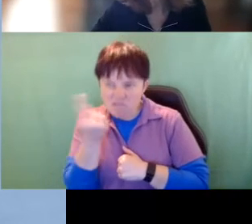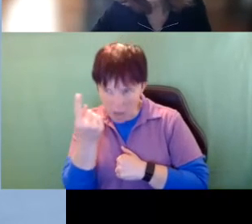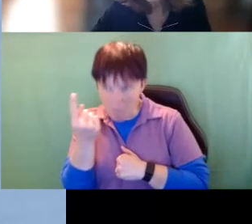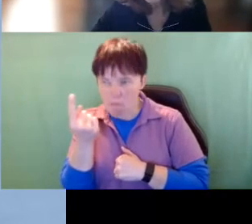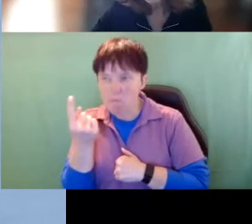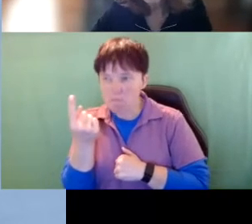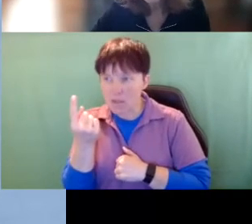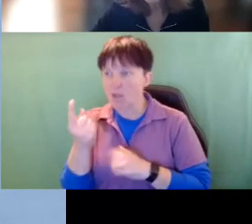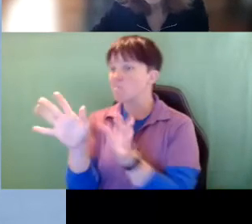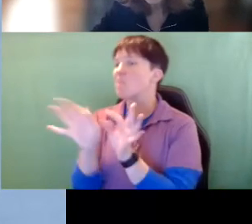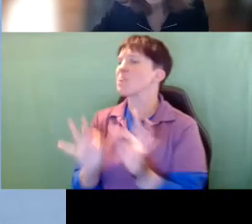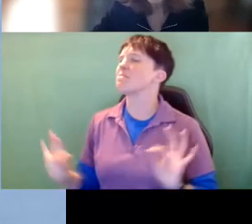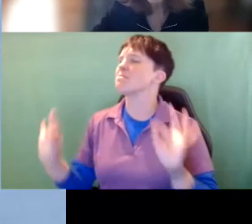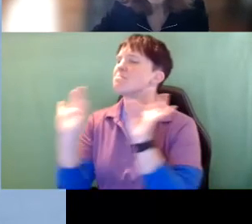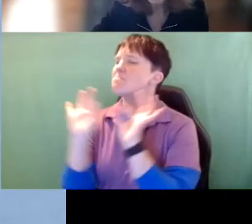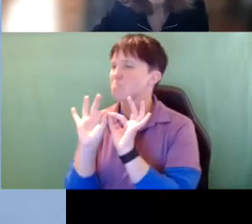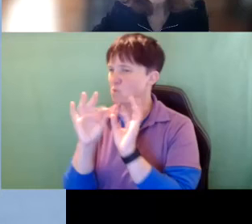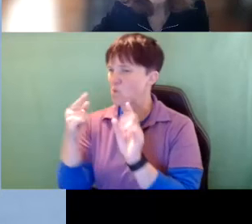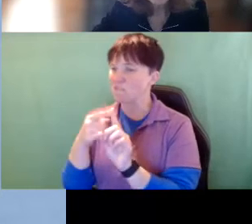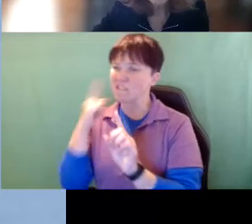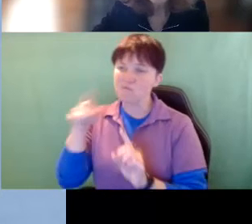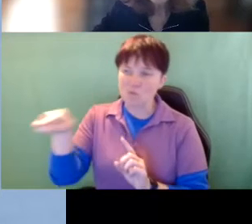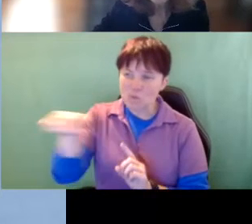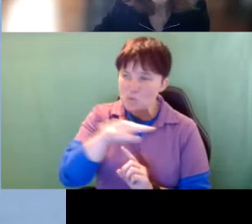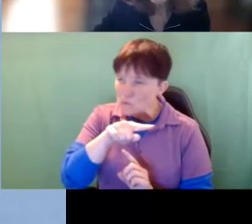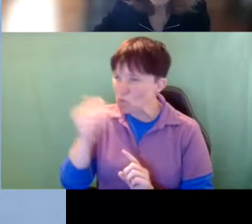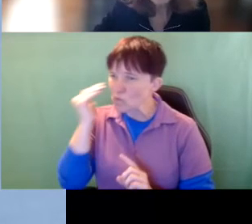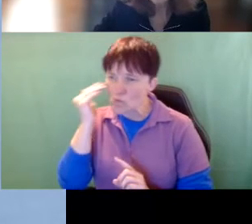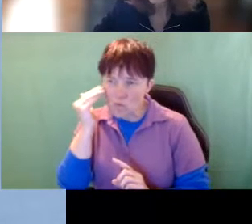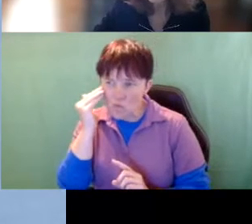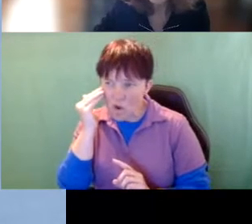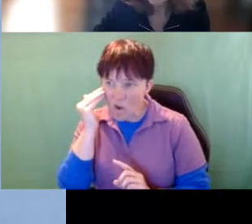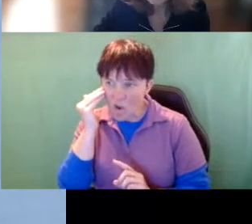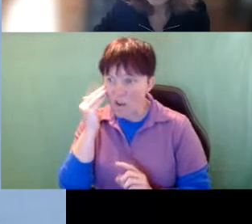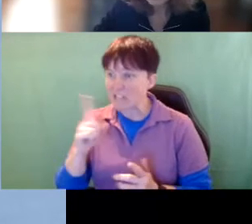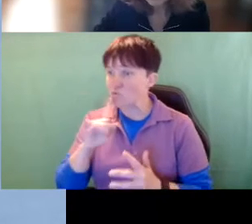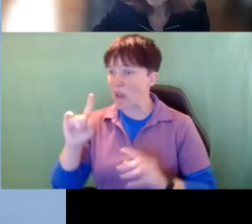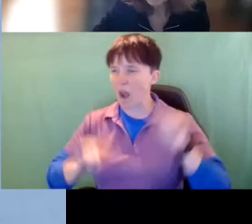The important thing for you to take away is that it's kind of all over the map right now